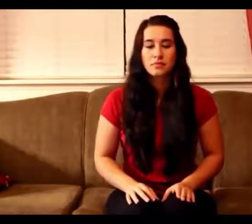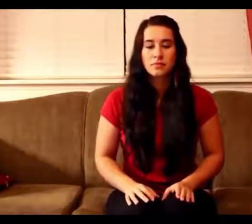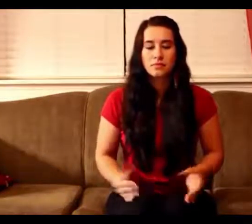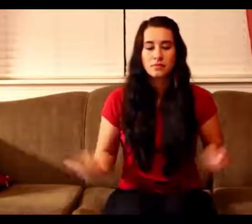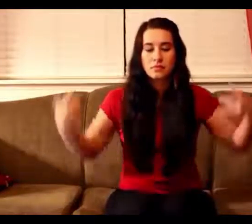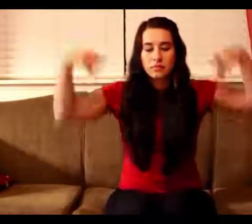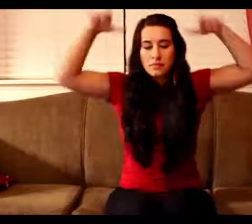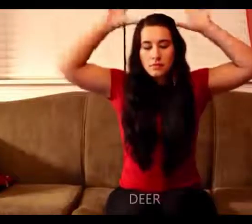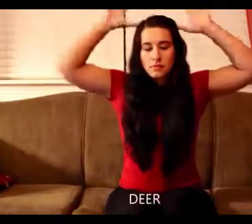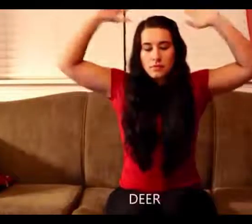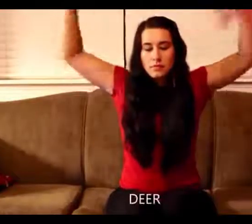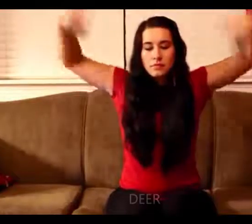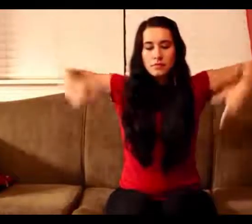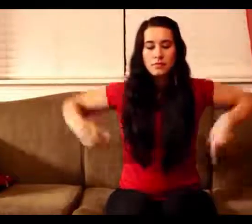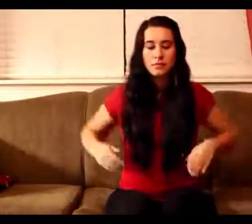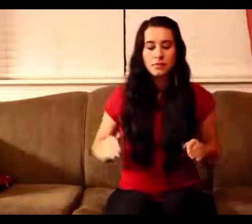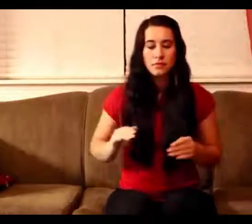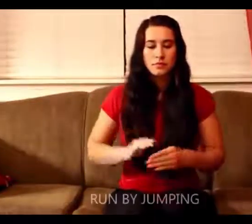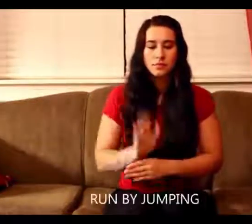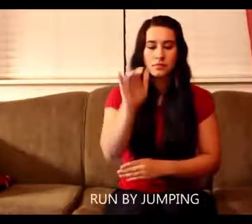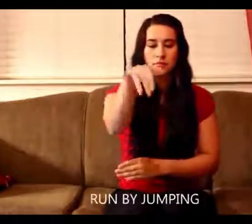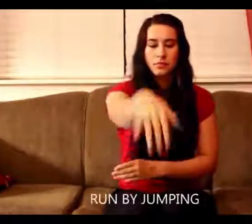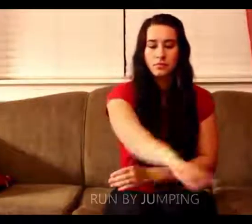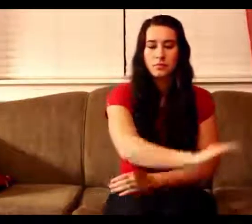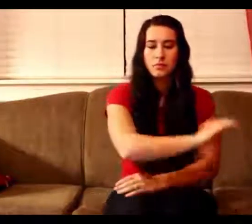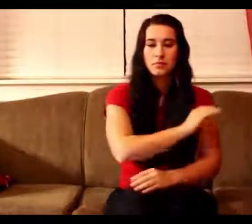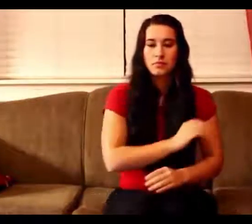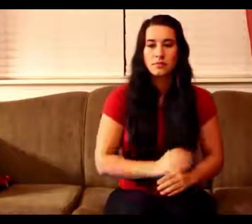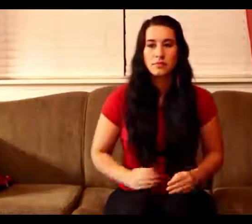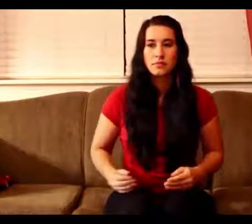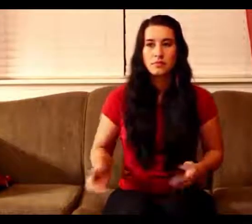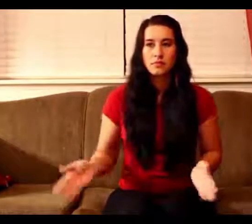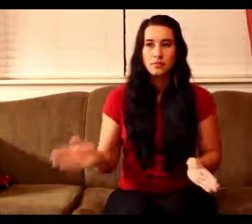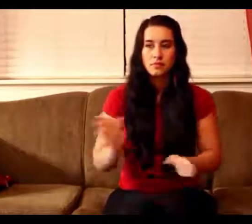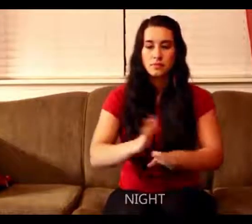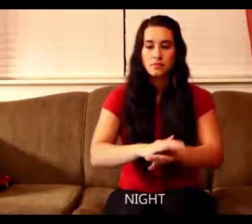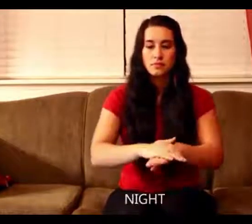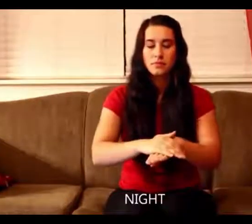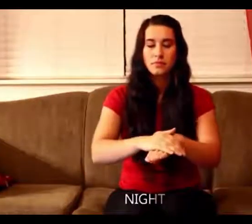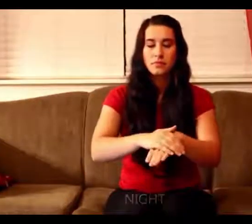Blacktail running through the night